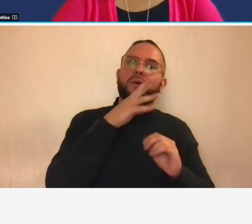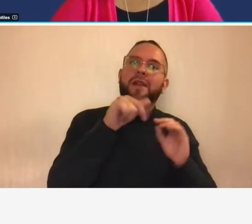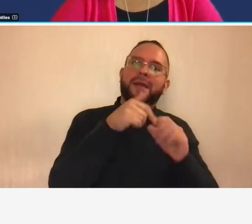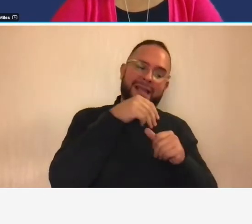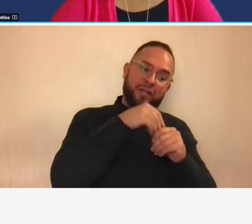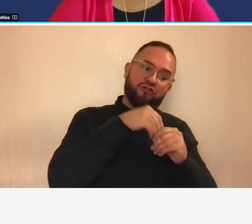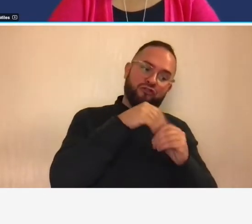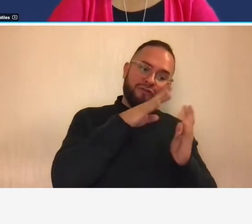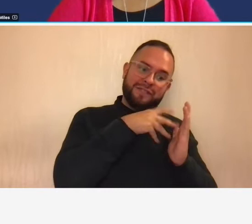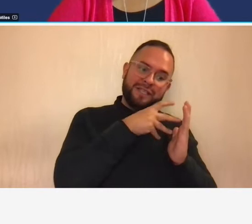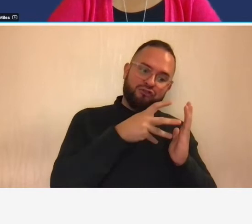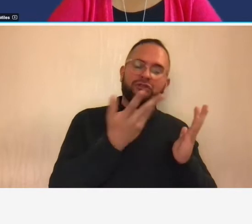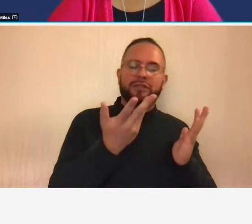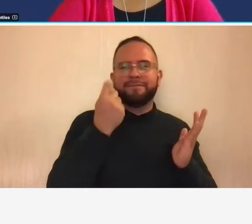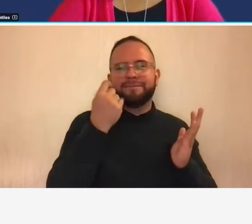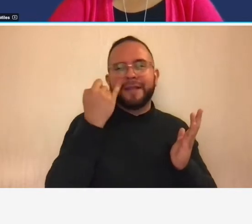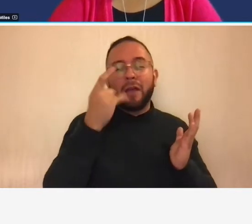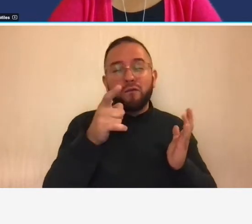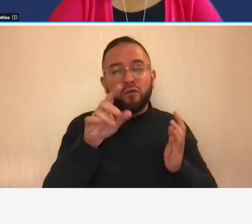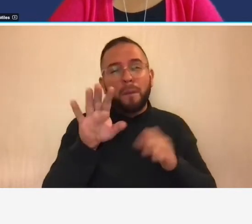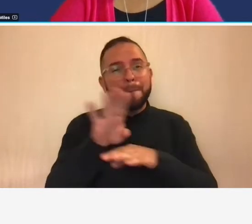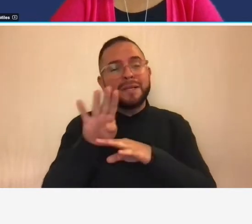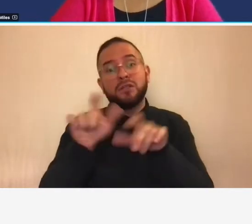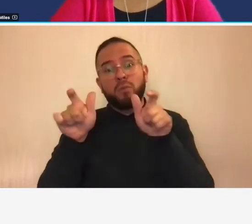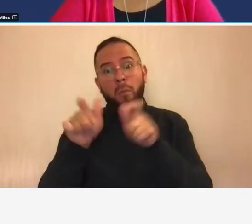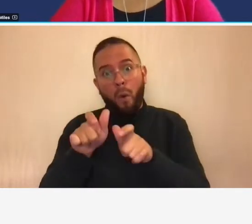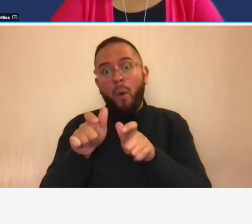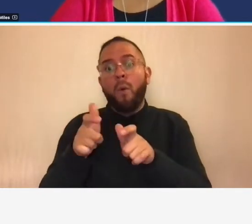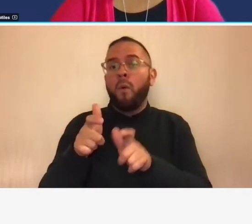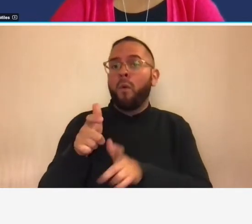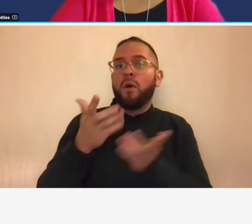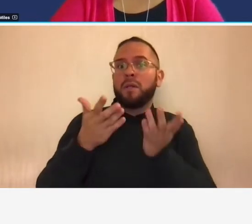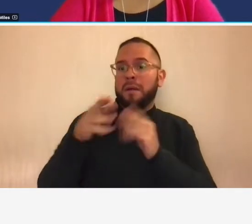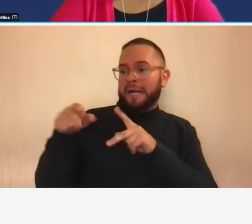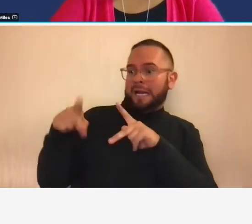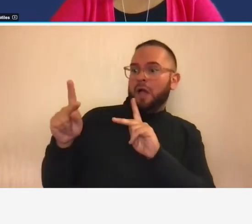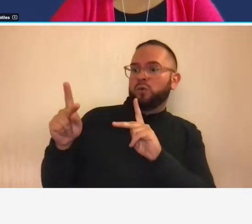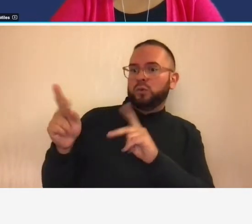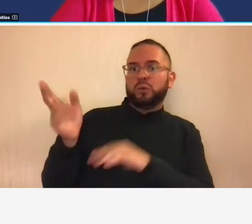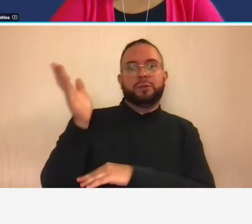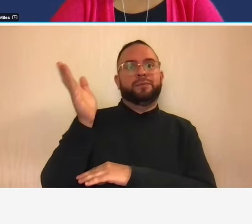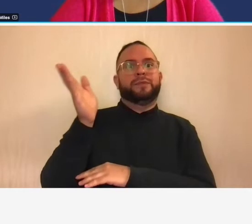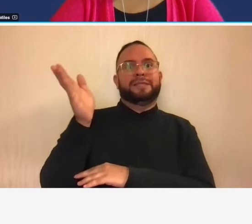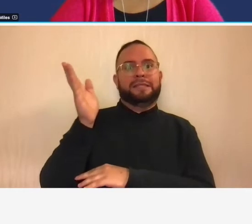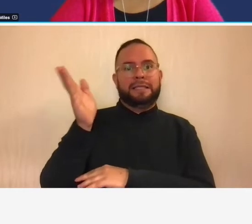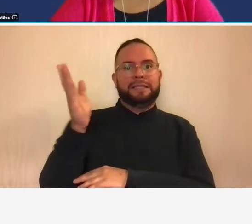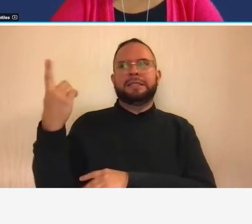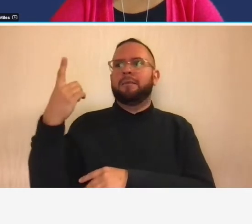a smaller firm and you are being allowed to present or an internally produced schedule